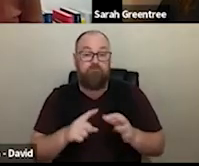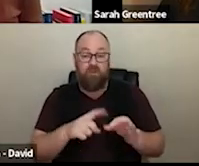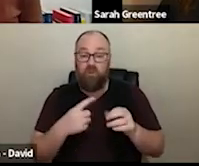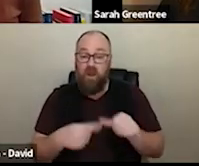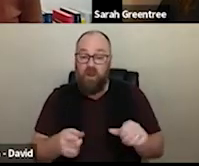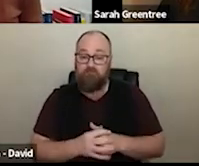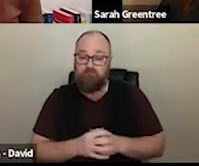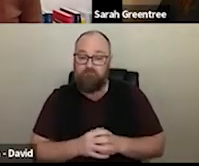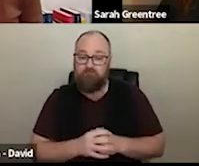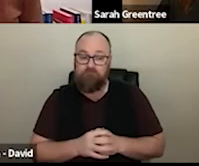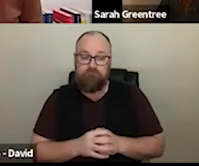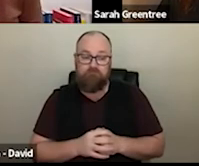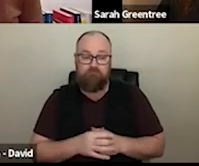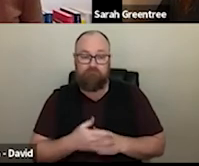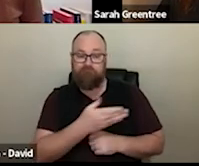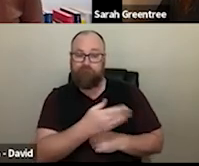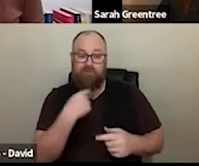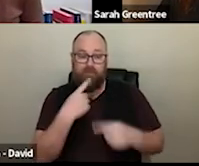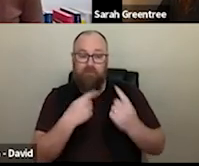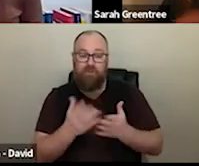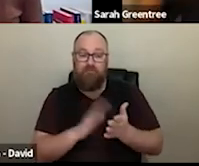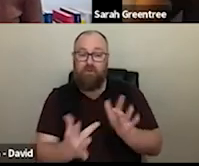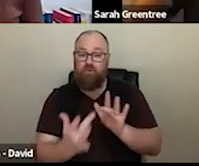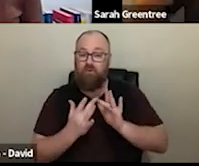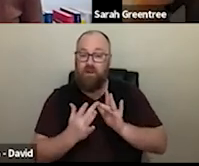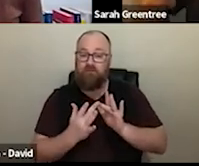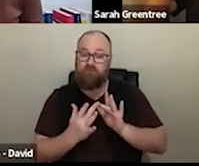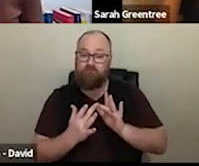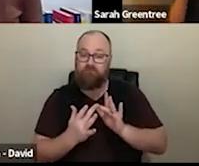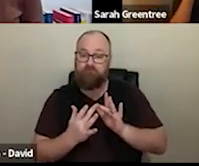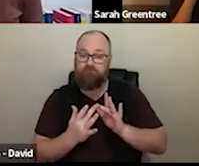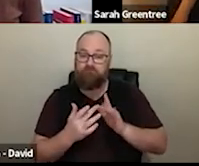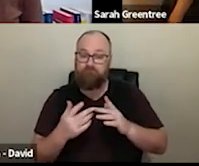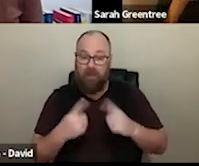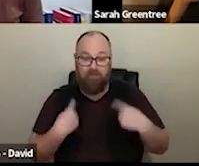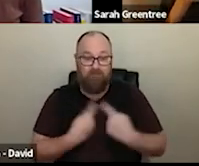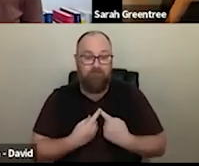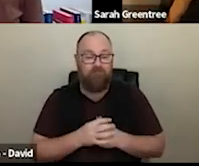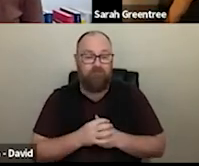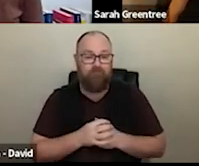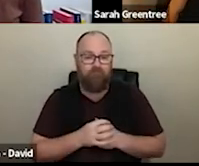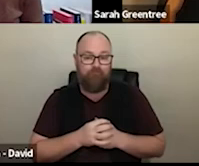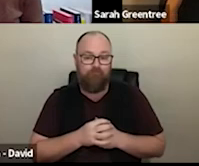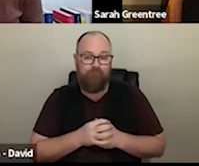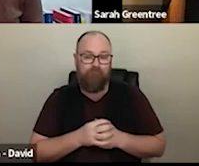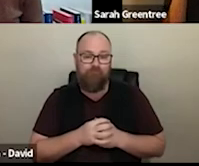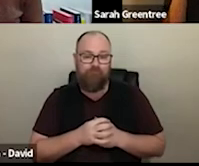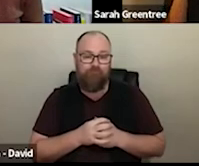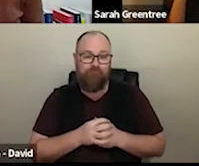Q&A. And then there's just some information about how to contact us. is might move to the Q&A, and there is information on how to contact us.